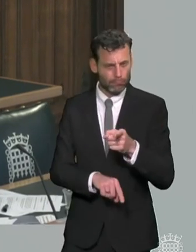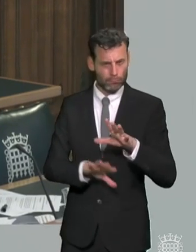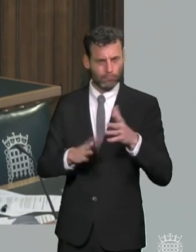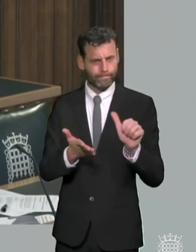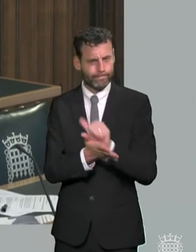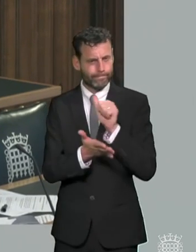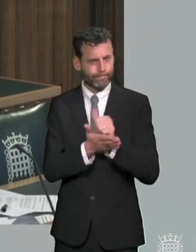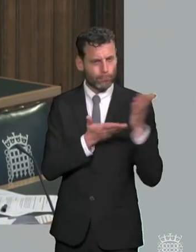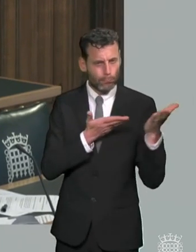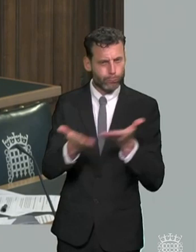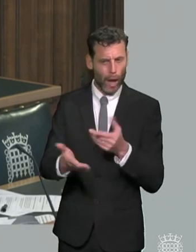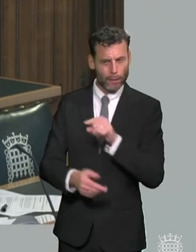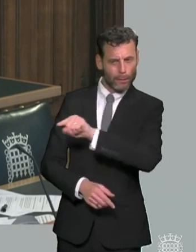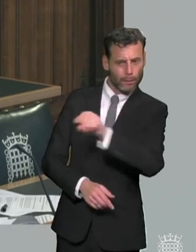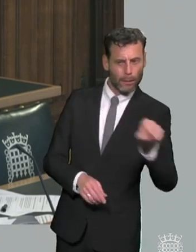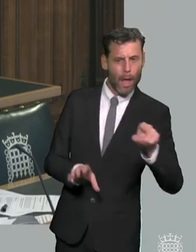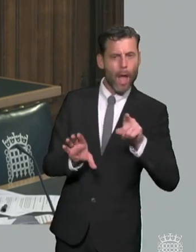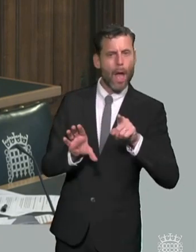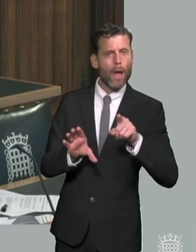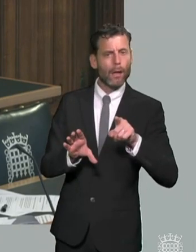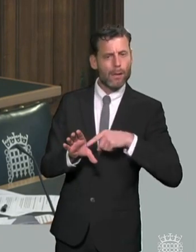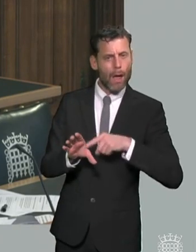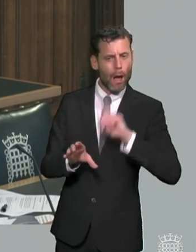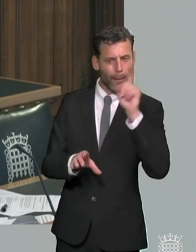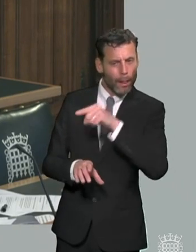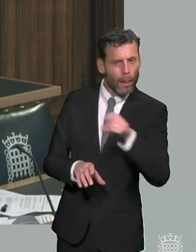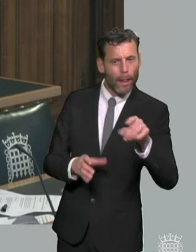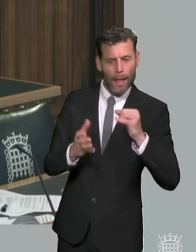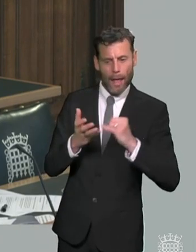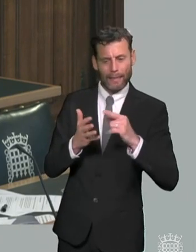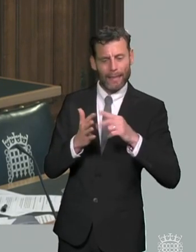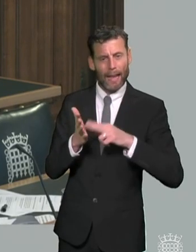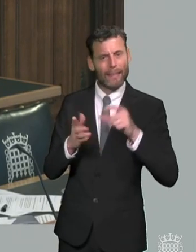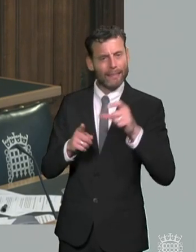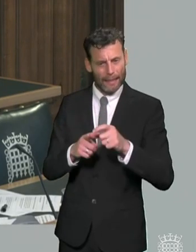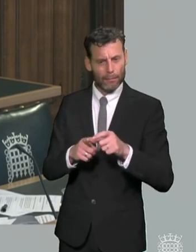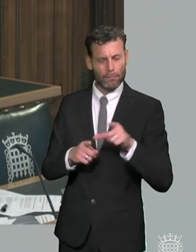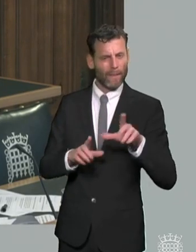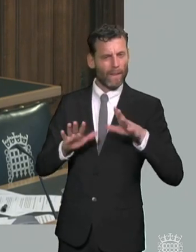um young people with special educational needs of course and indeed their parents um you know